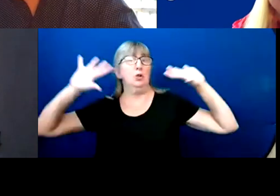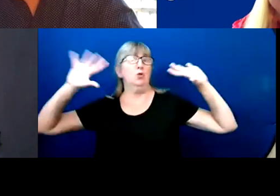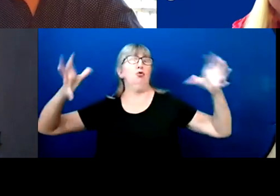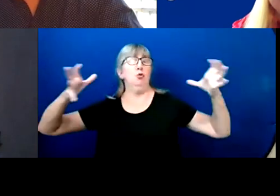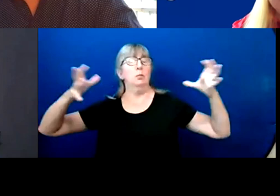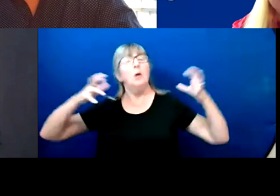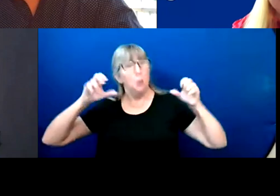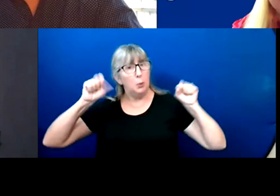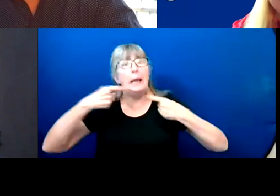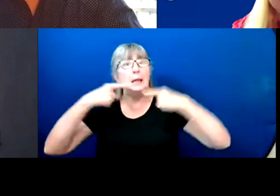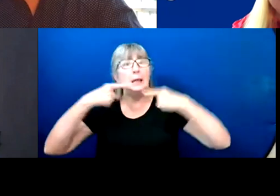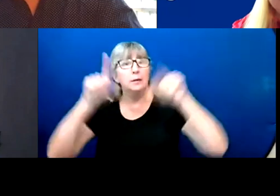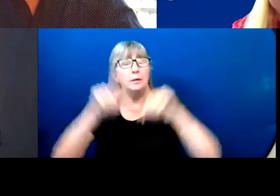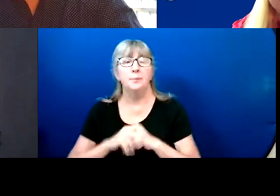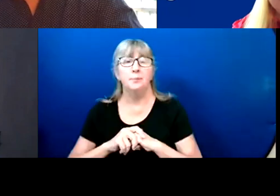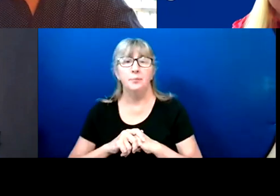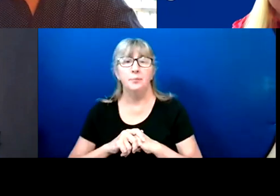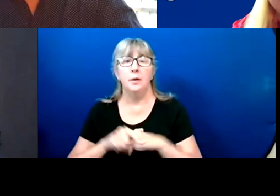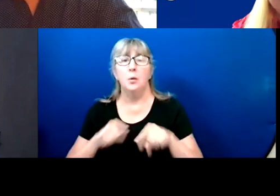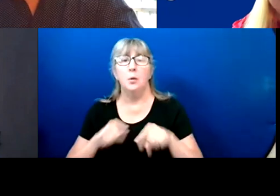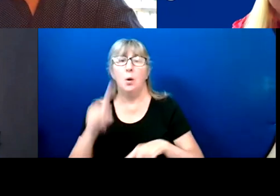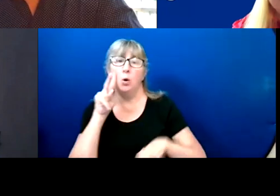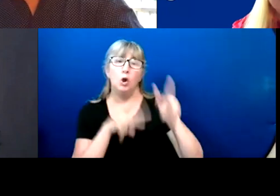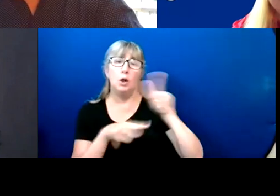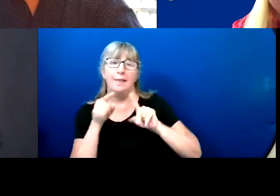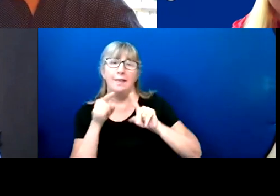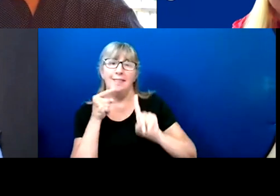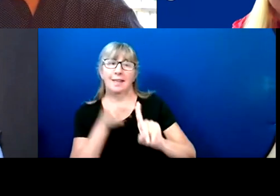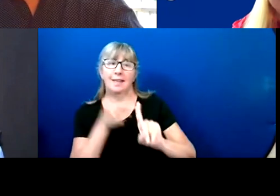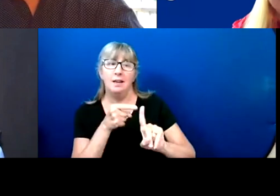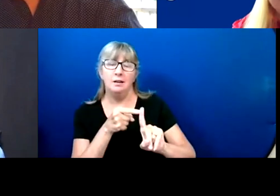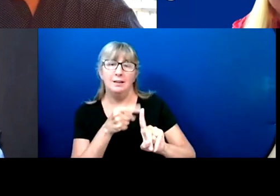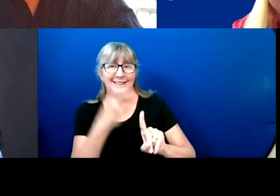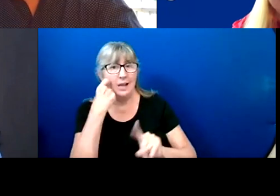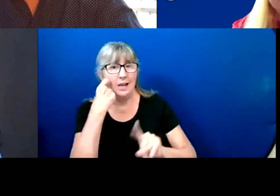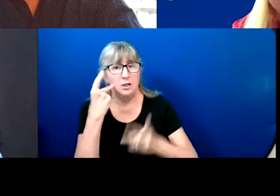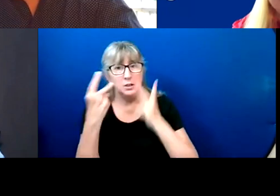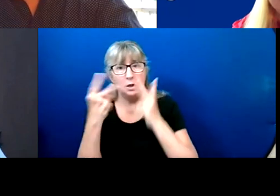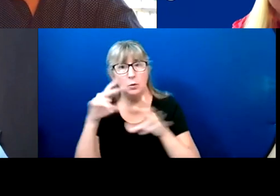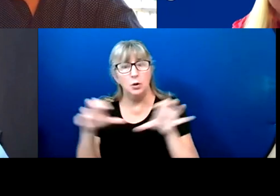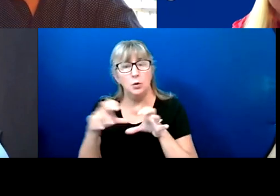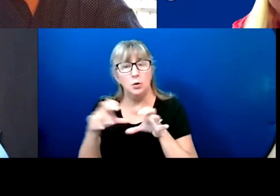And while we're looking at that, I just saw where we're going to do a brief thing with